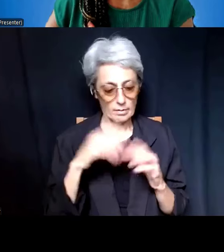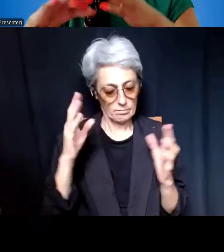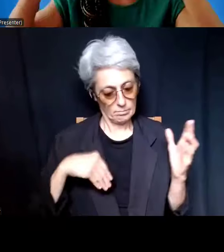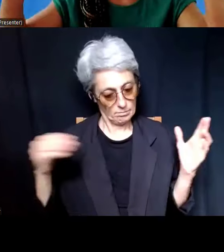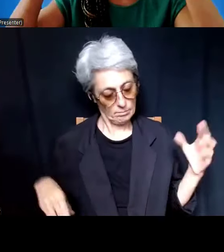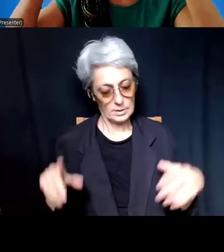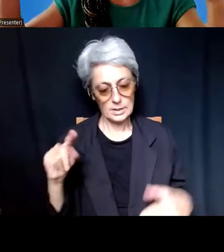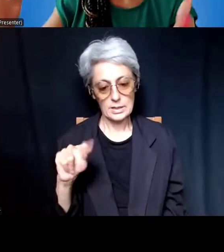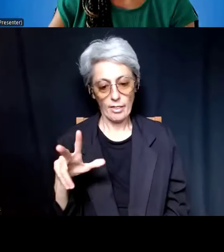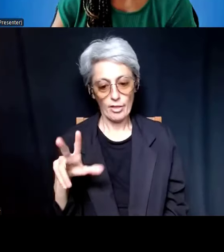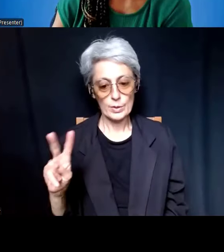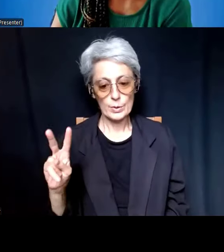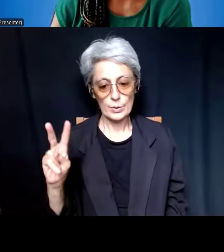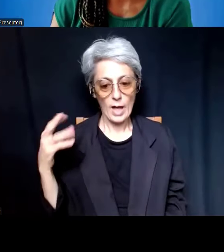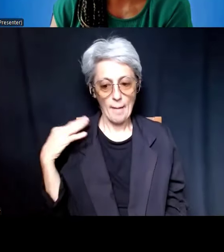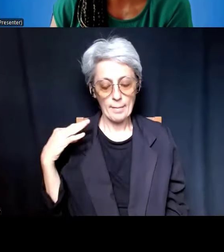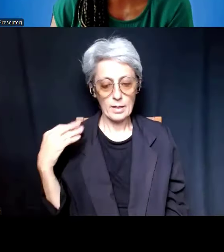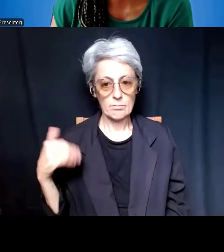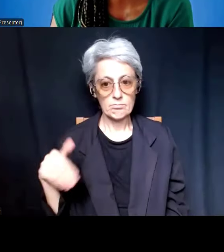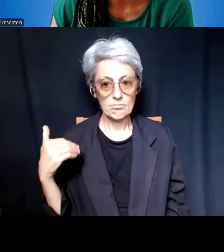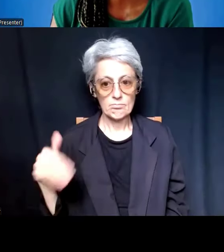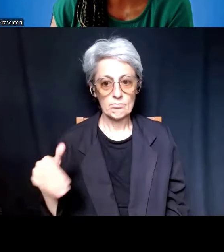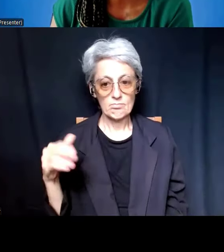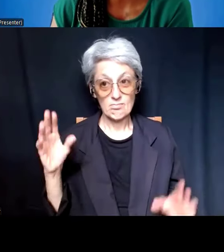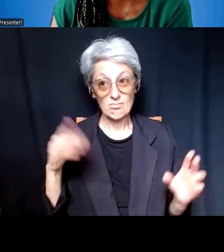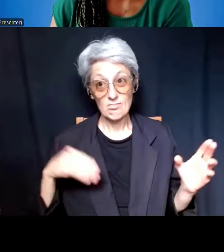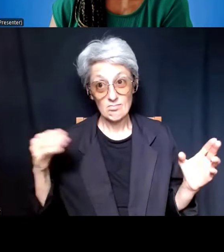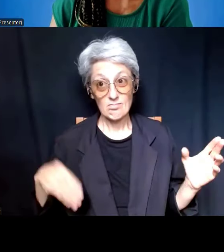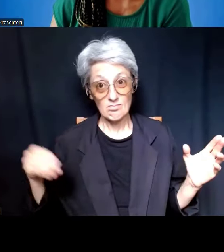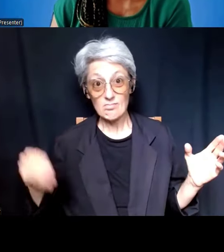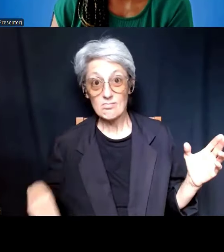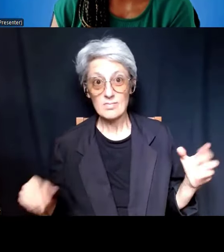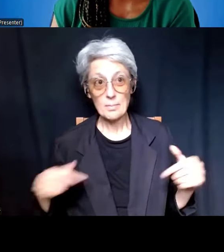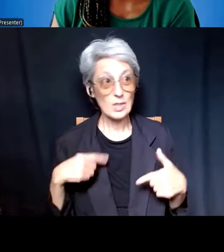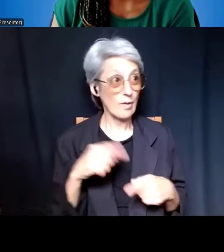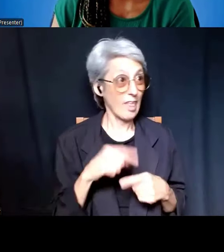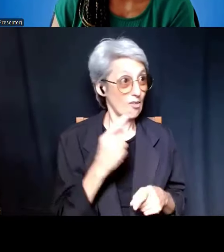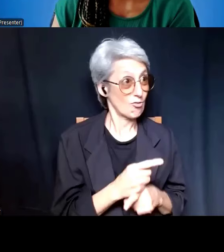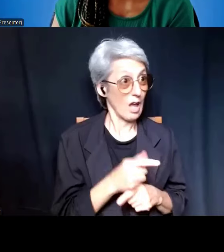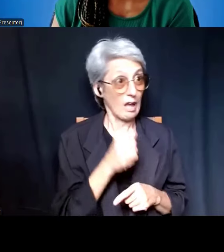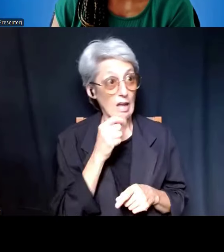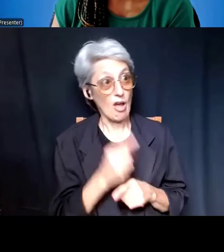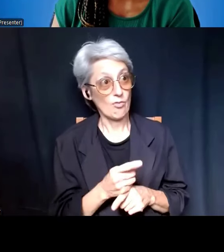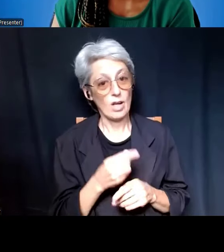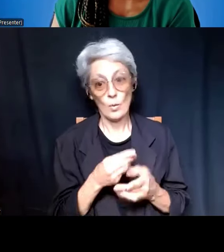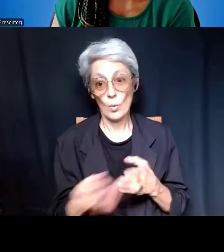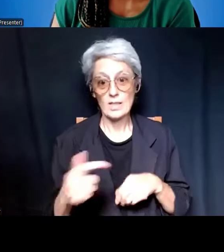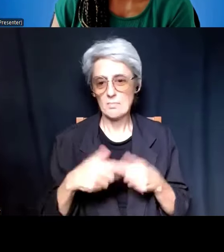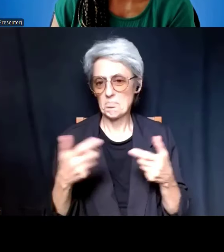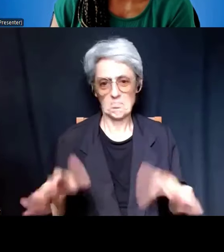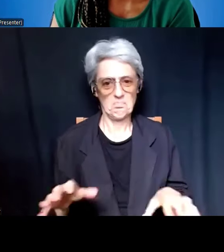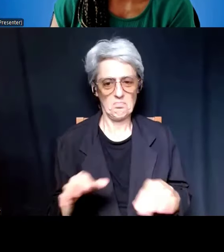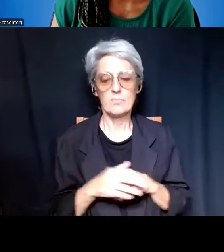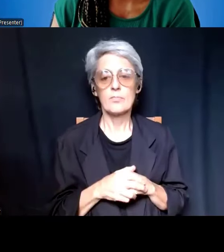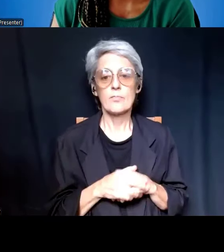with all of this information that they're not really sure if they're doing right, so streamlining has been a really significant part